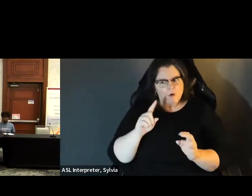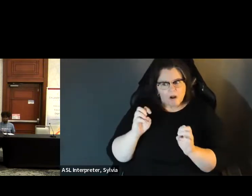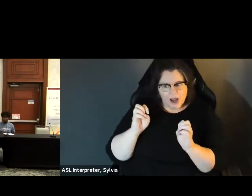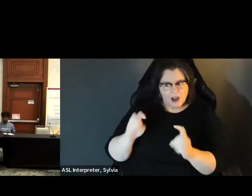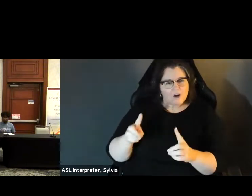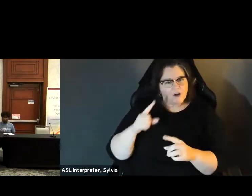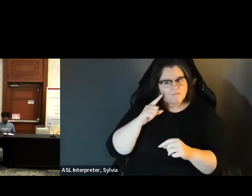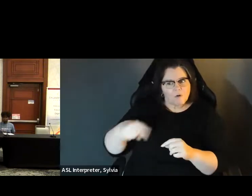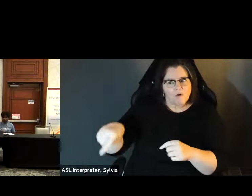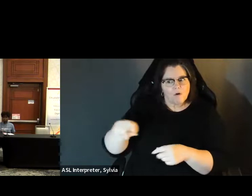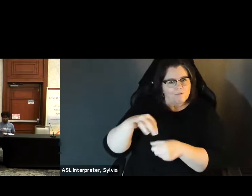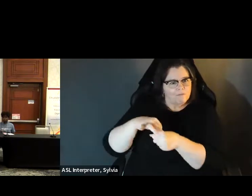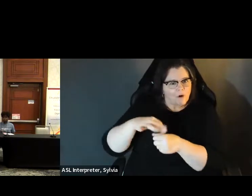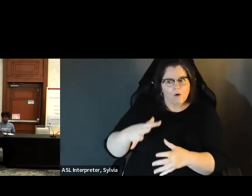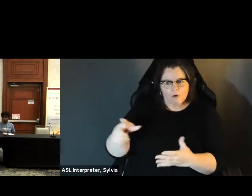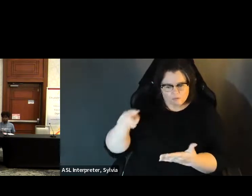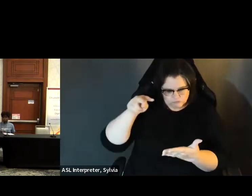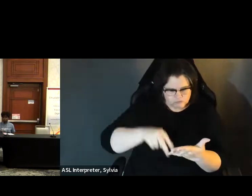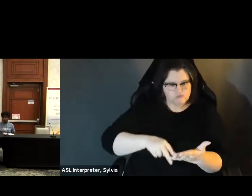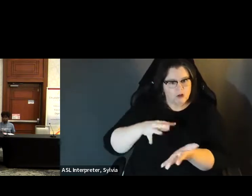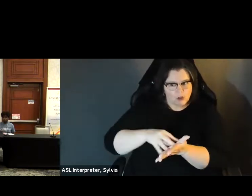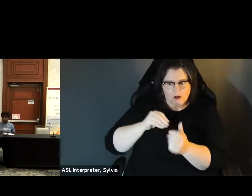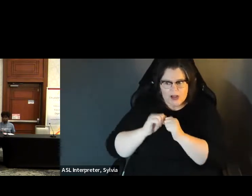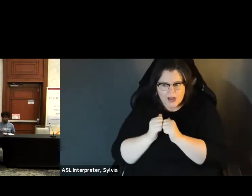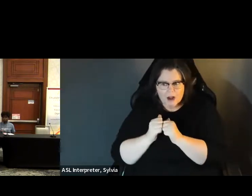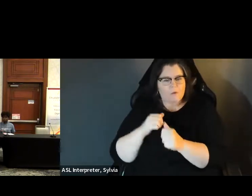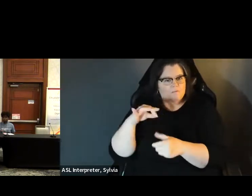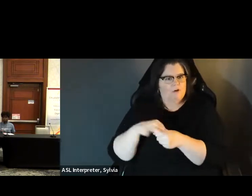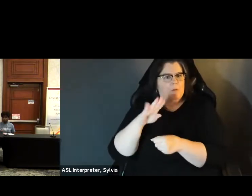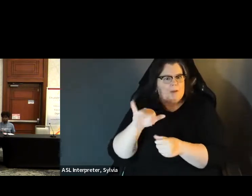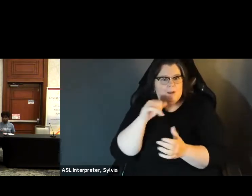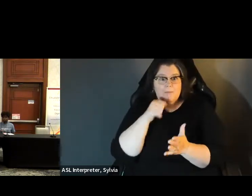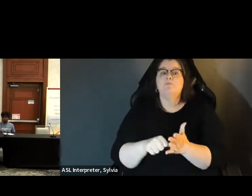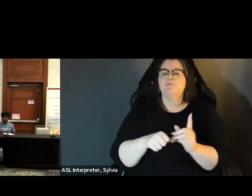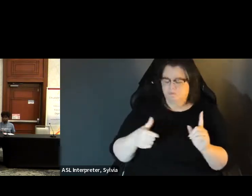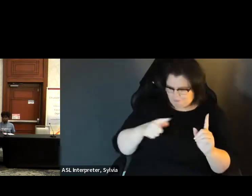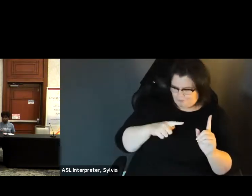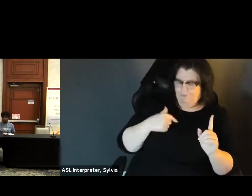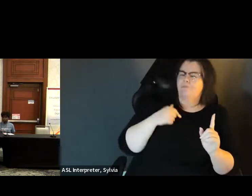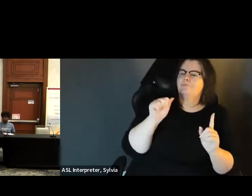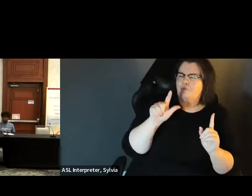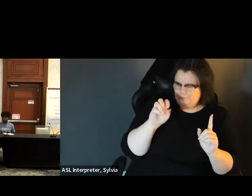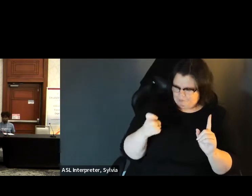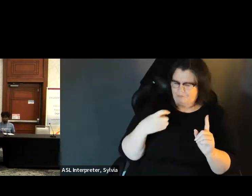that can be used to educate voters about accessible voting and accessible vote by mail? Hi! This is Alex. In in Leon County, and yes, we do.